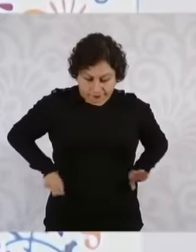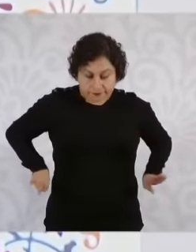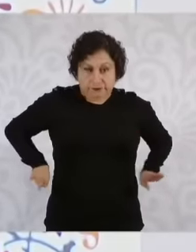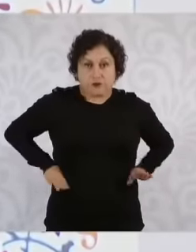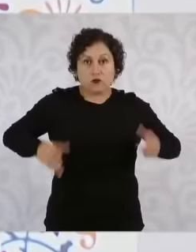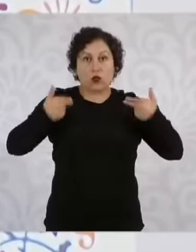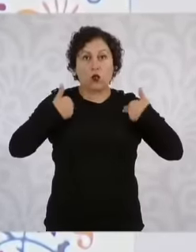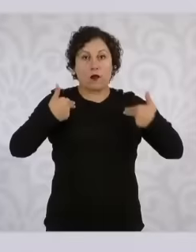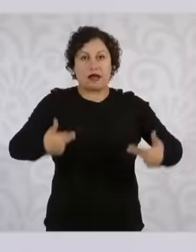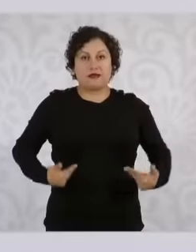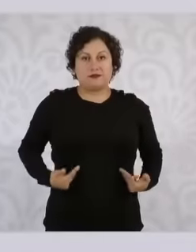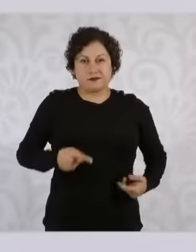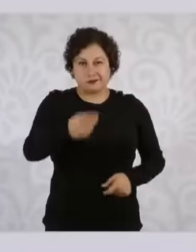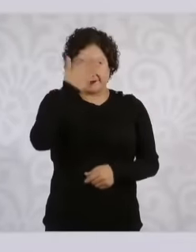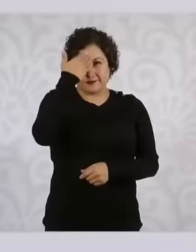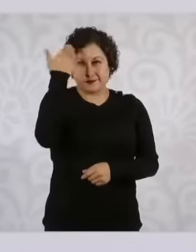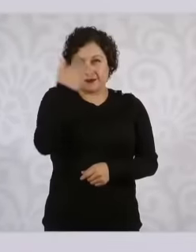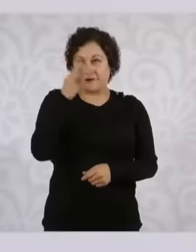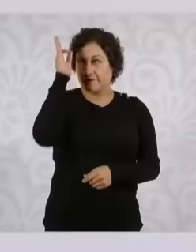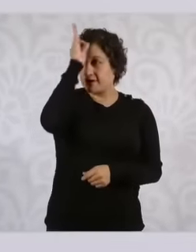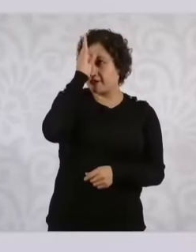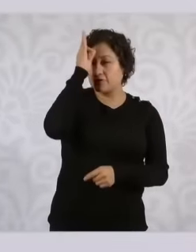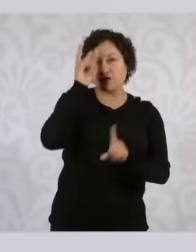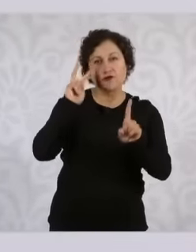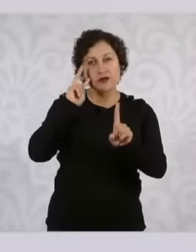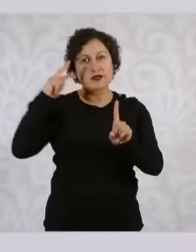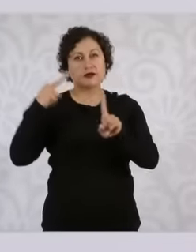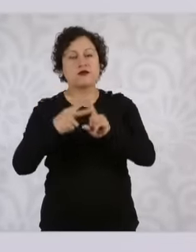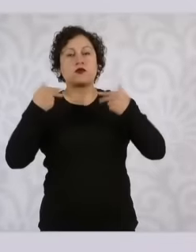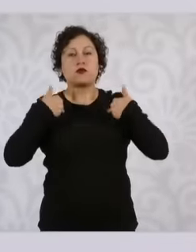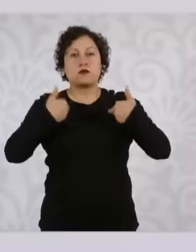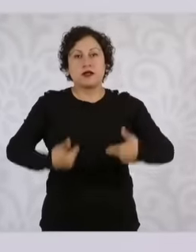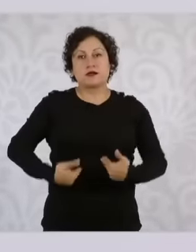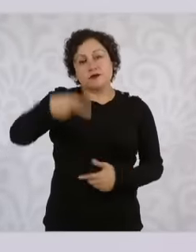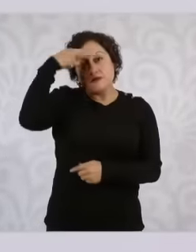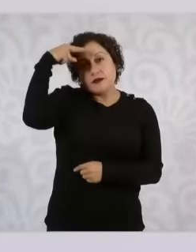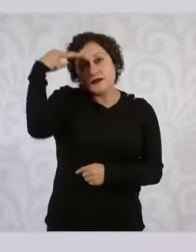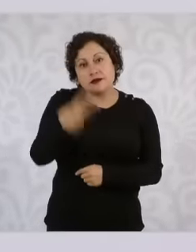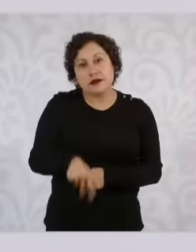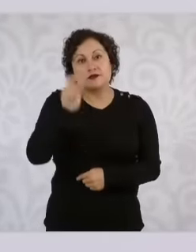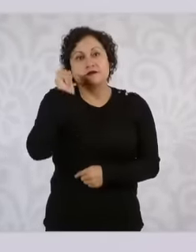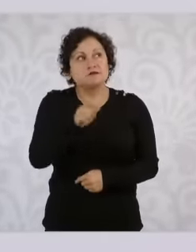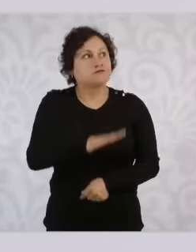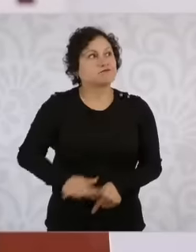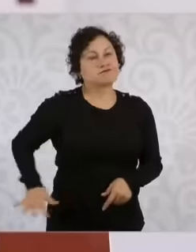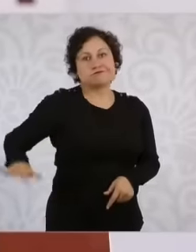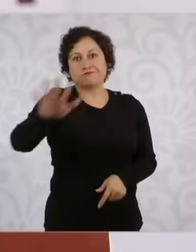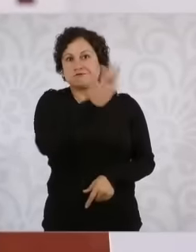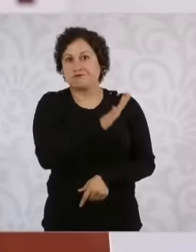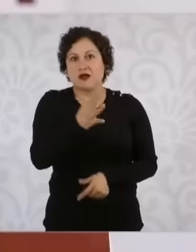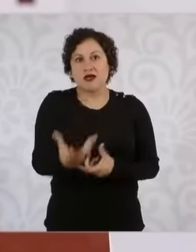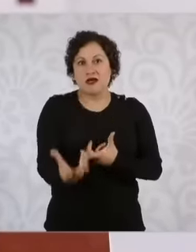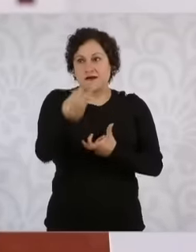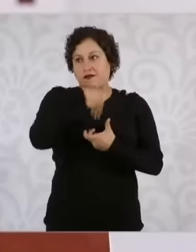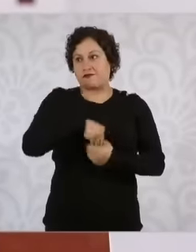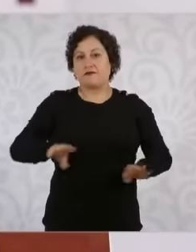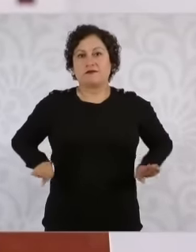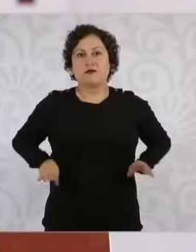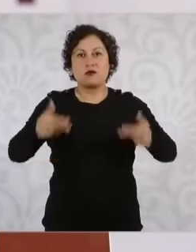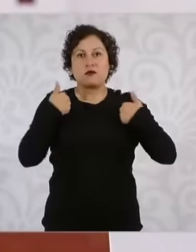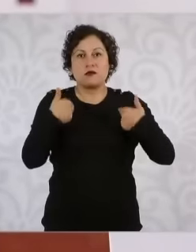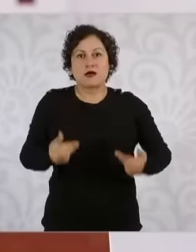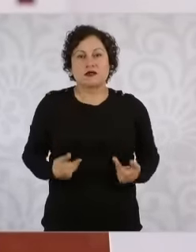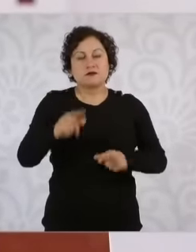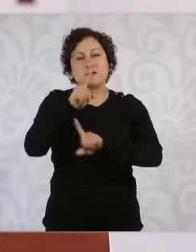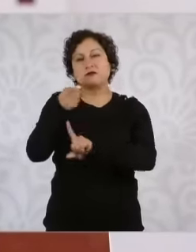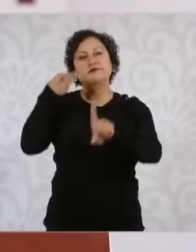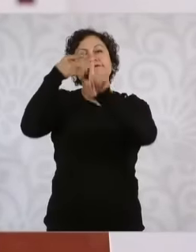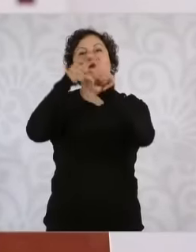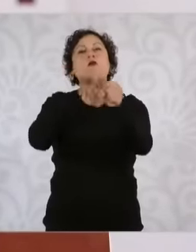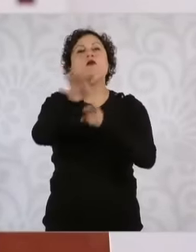Mexican humanism what we are humanists is to eradicate any form of discrimination